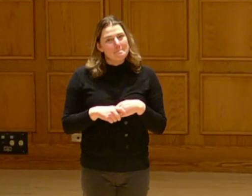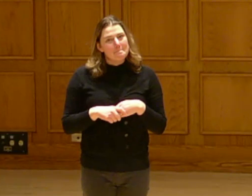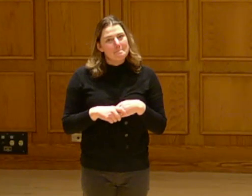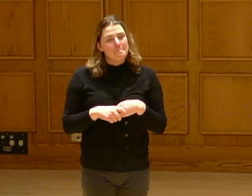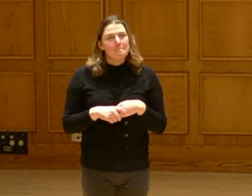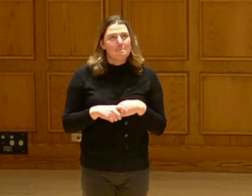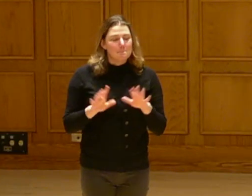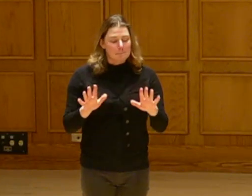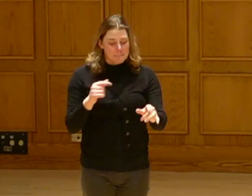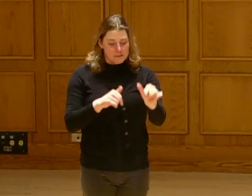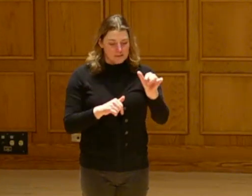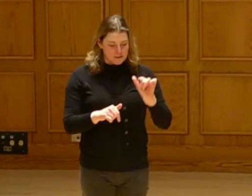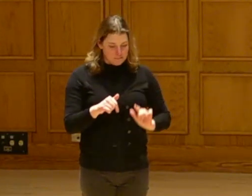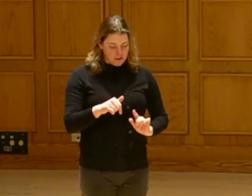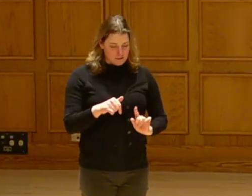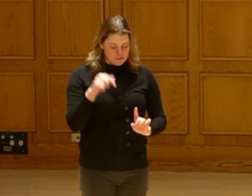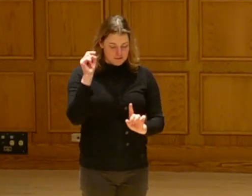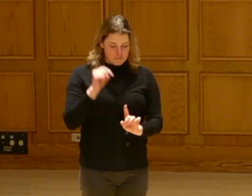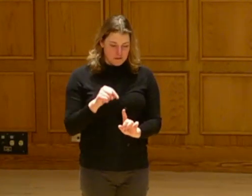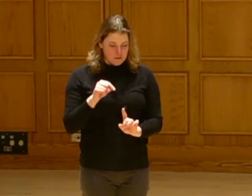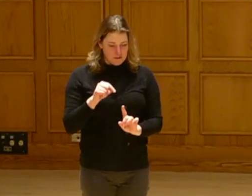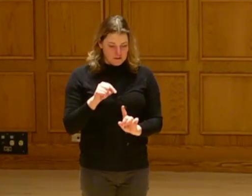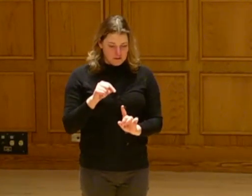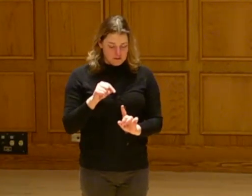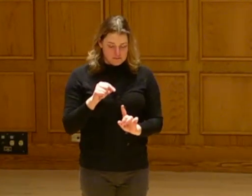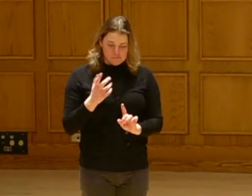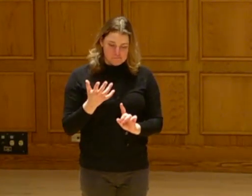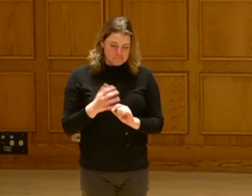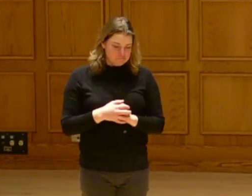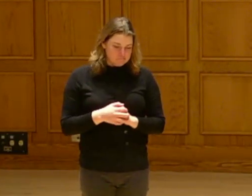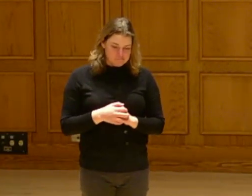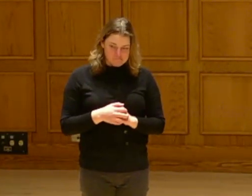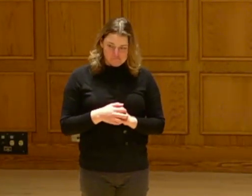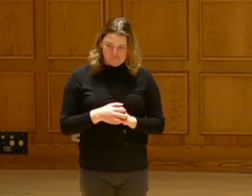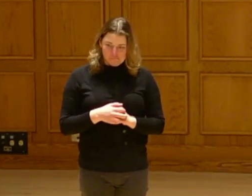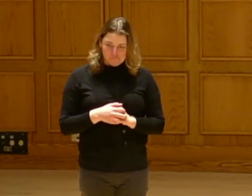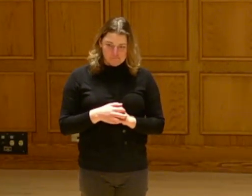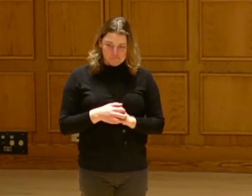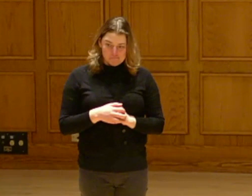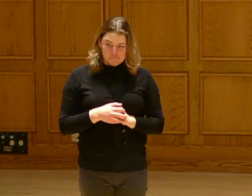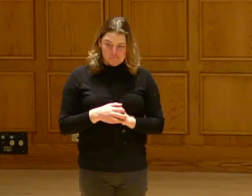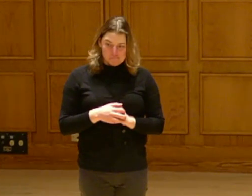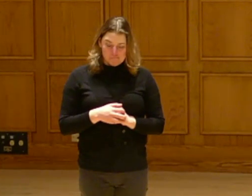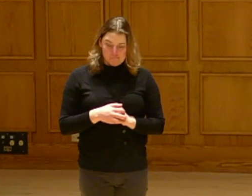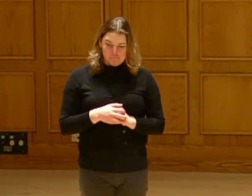You know, getting back to the point of just, you know, this is